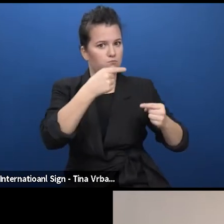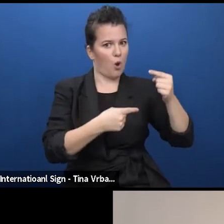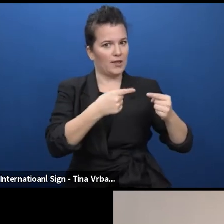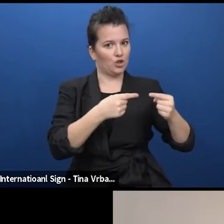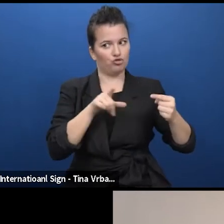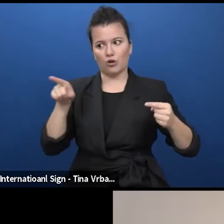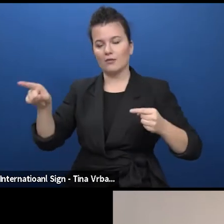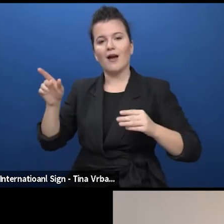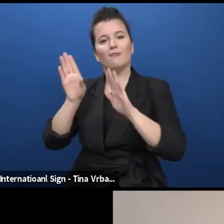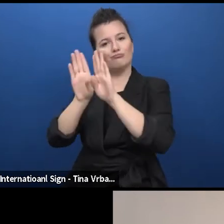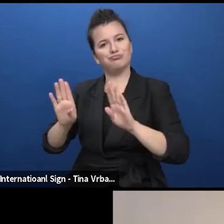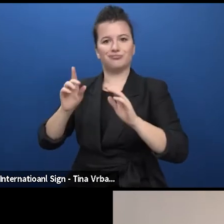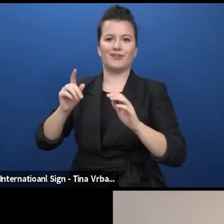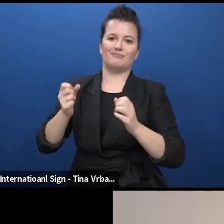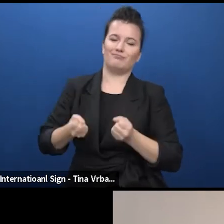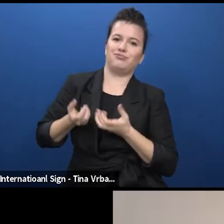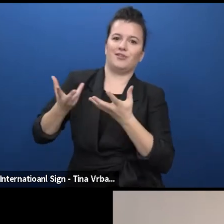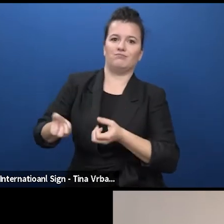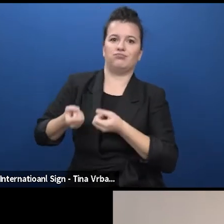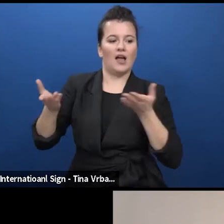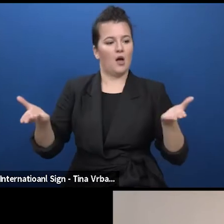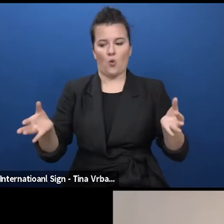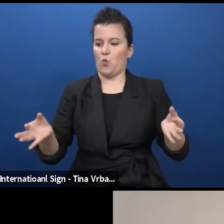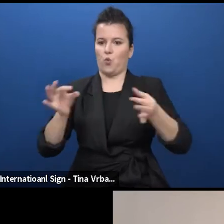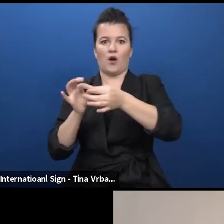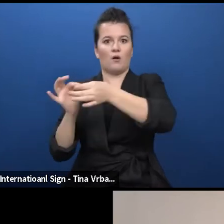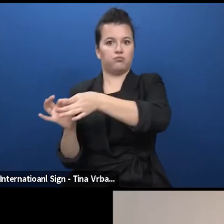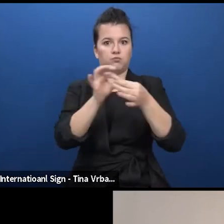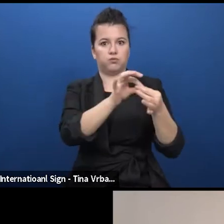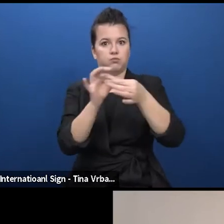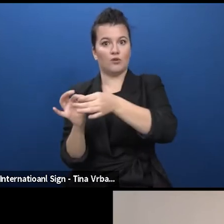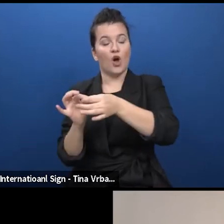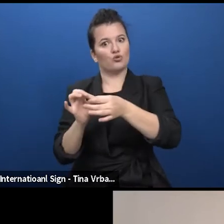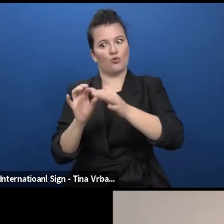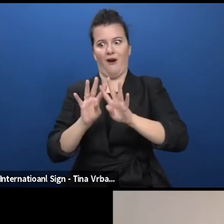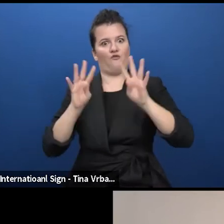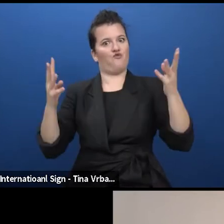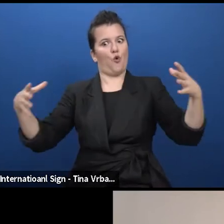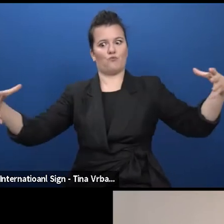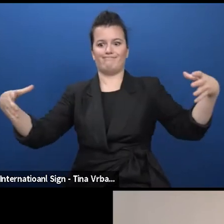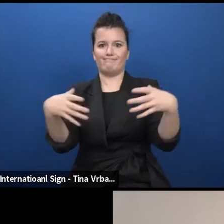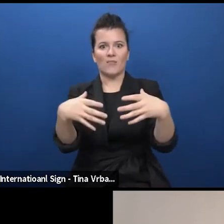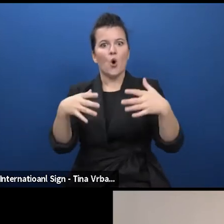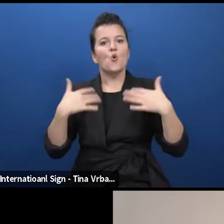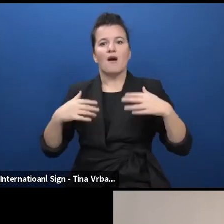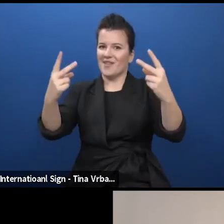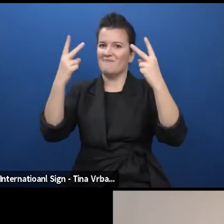moment, an important opportunity for the whole sector. This aspect of the contact and dialogue